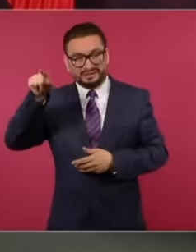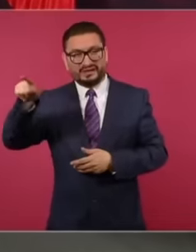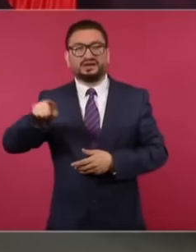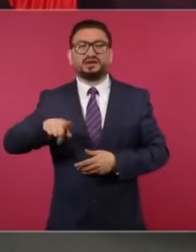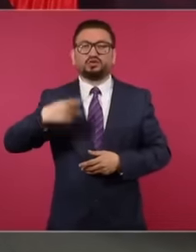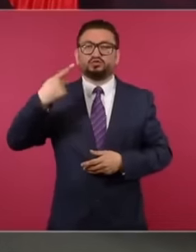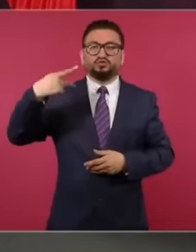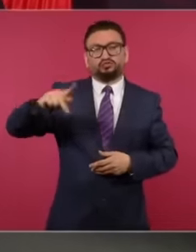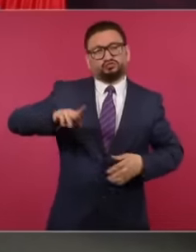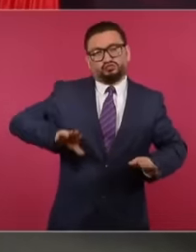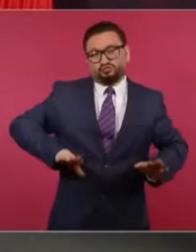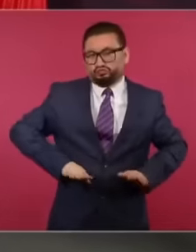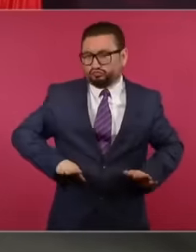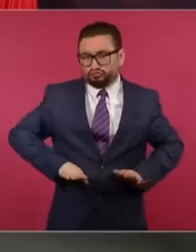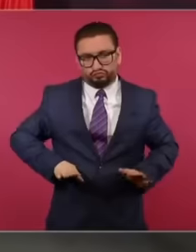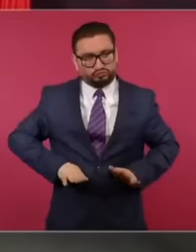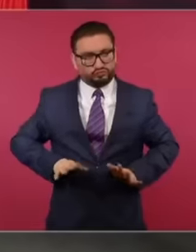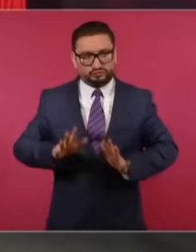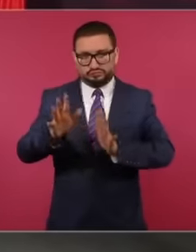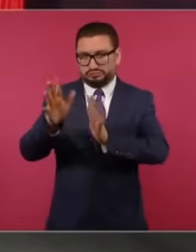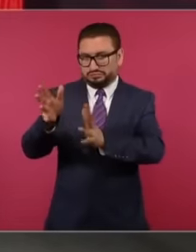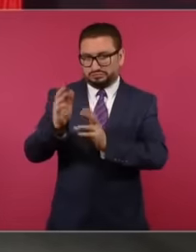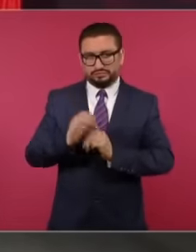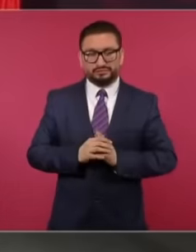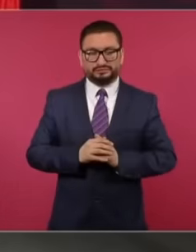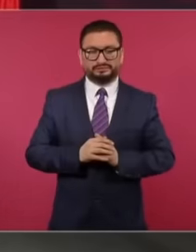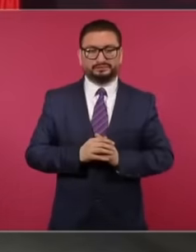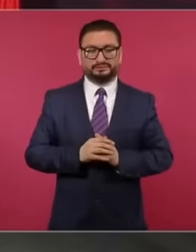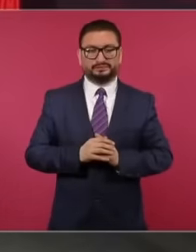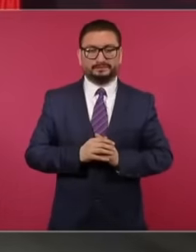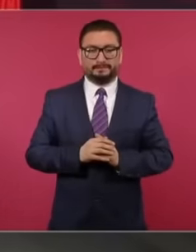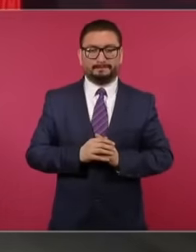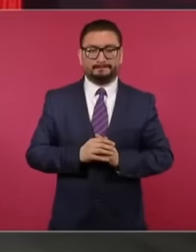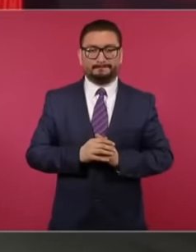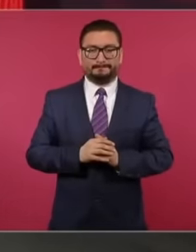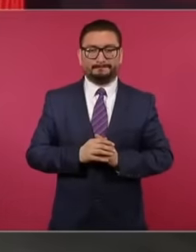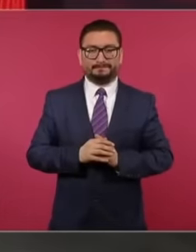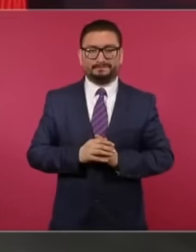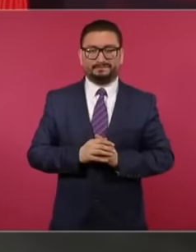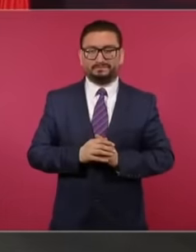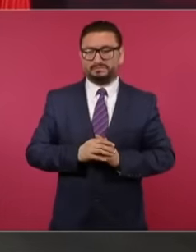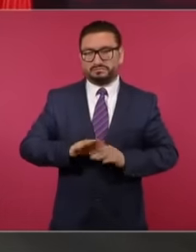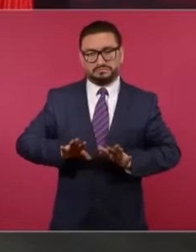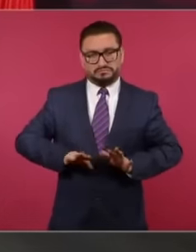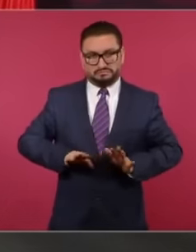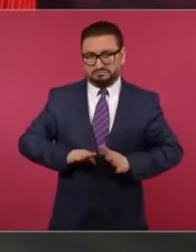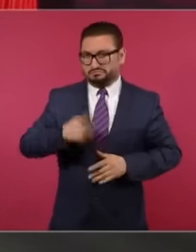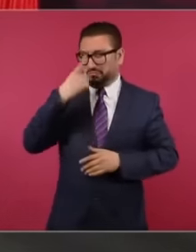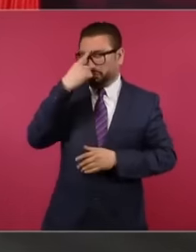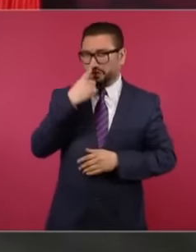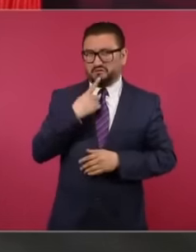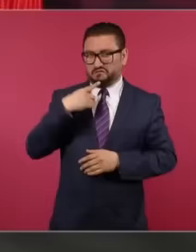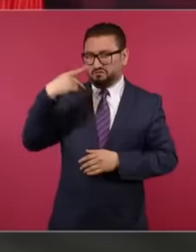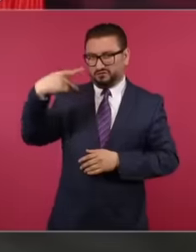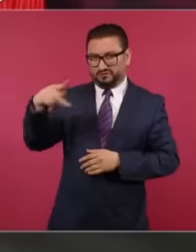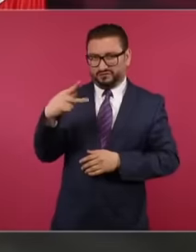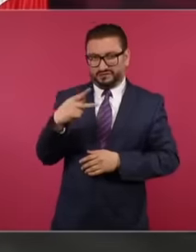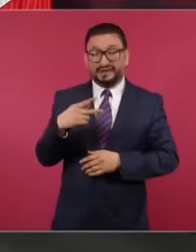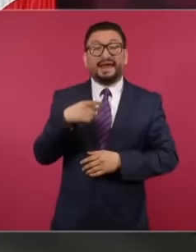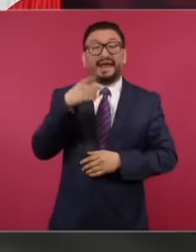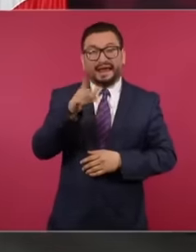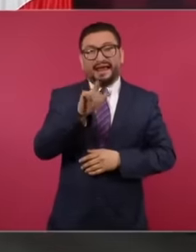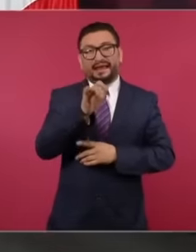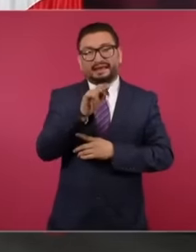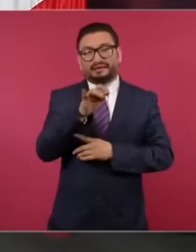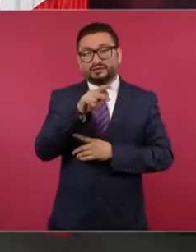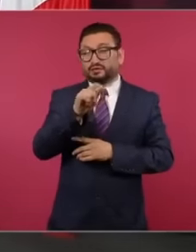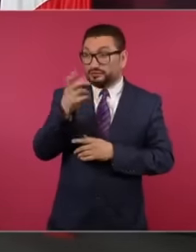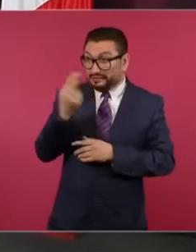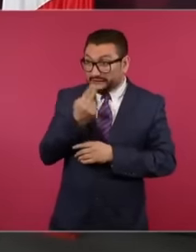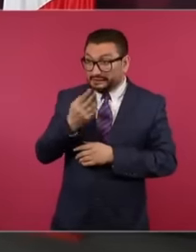specific characteristics, it is what they need,